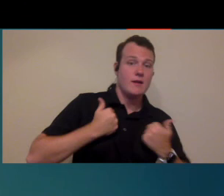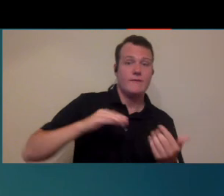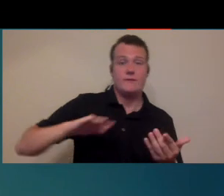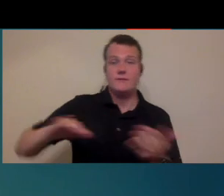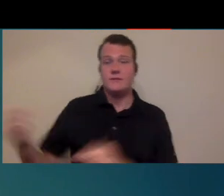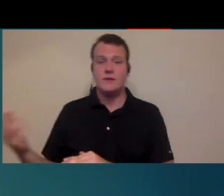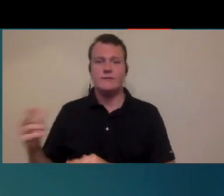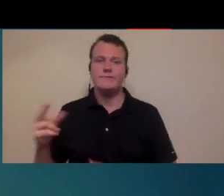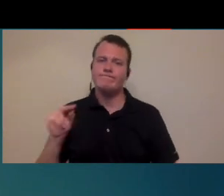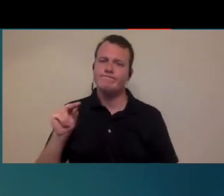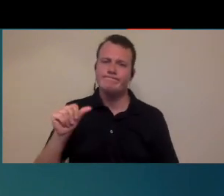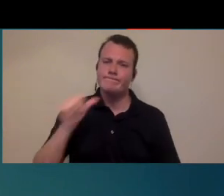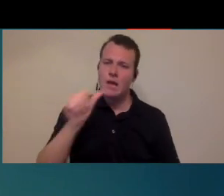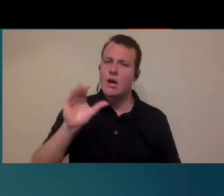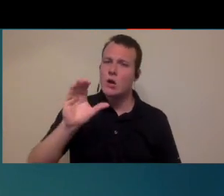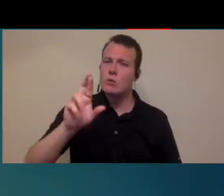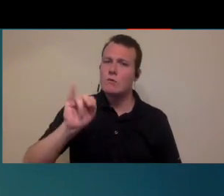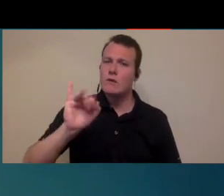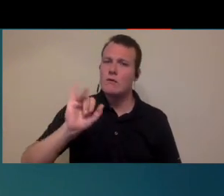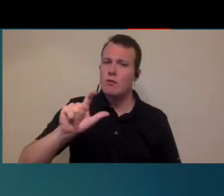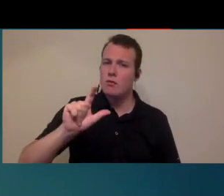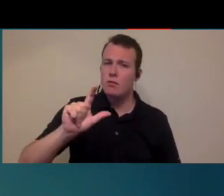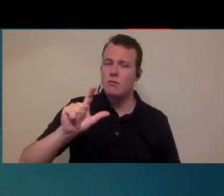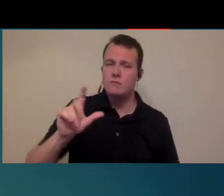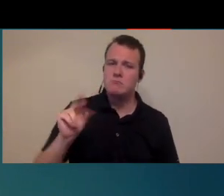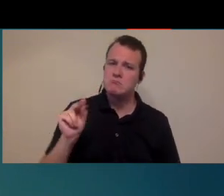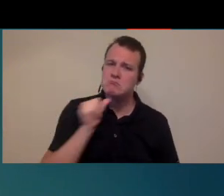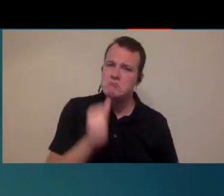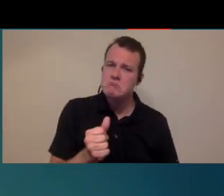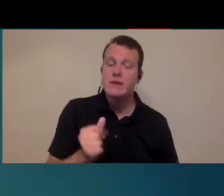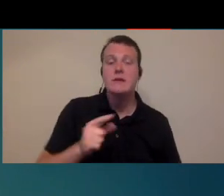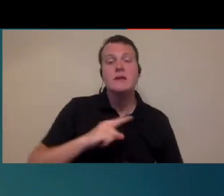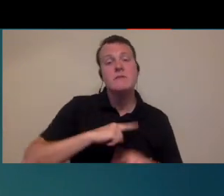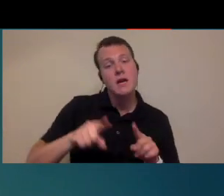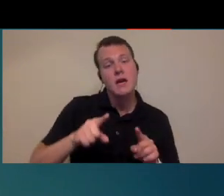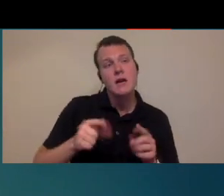death right they're not critical care however there are a lot of things about